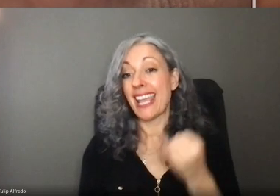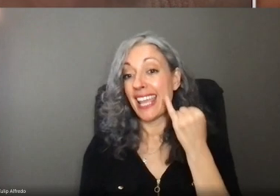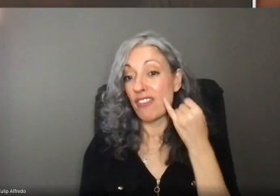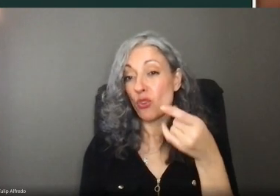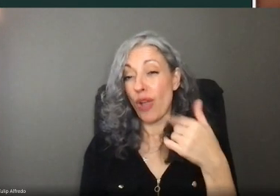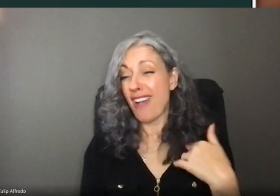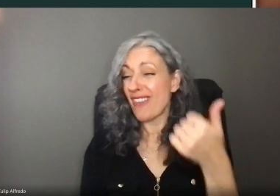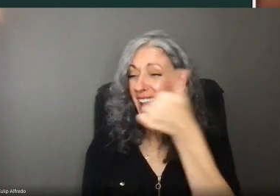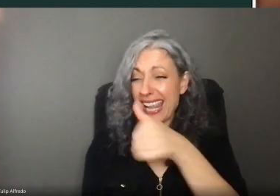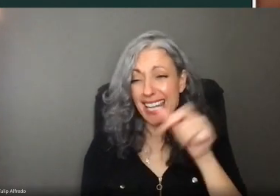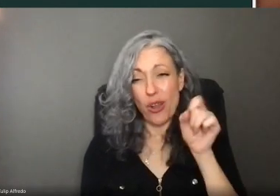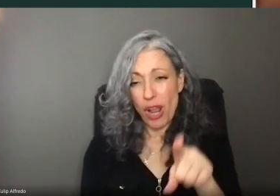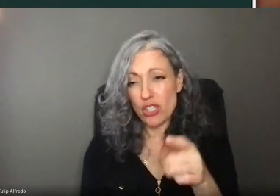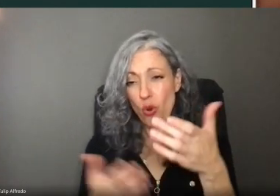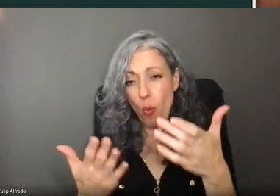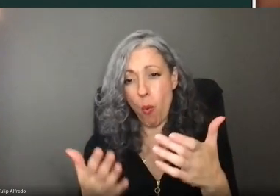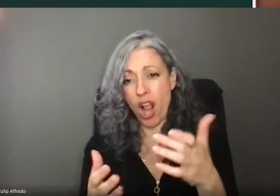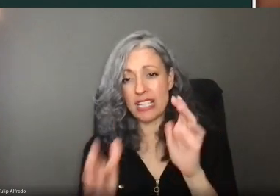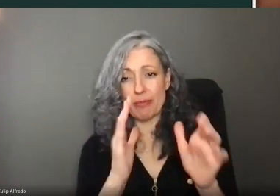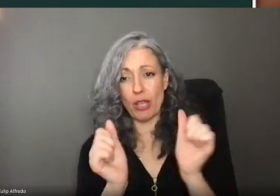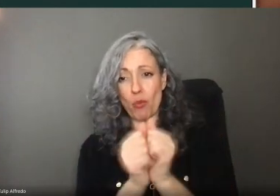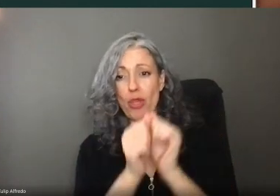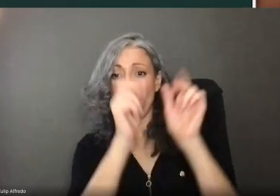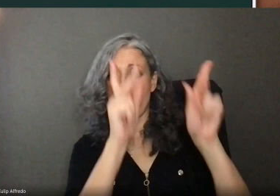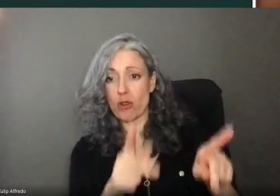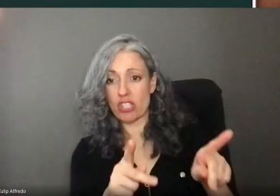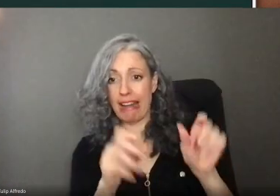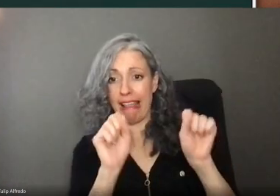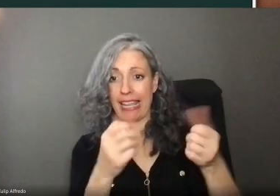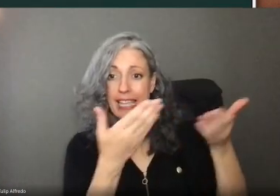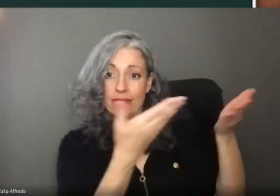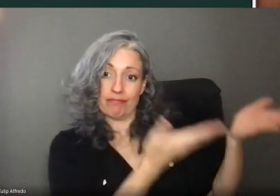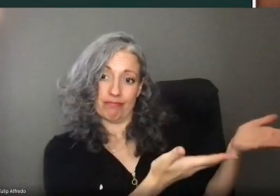If you have any questions or if you want to speak to someone, use one of the contact methods shown here.